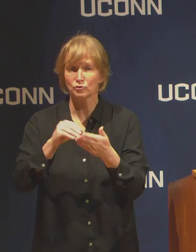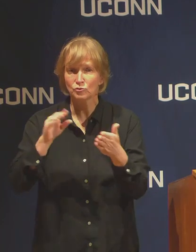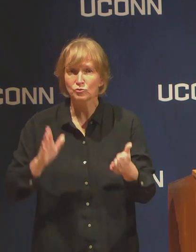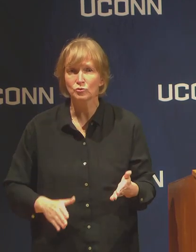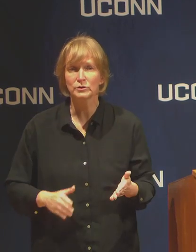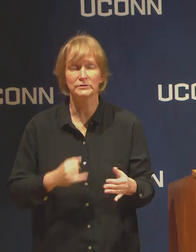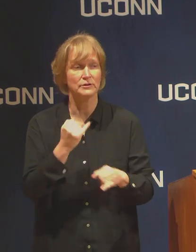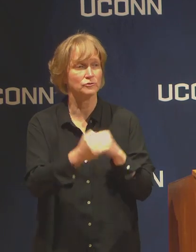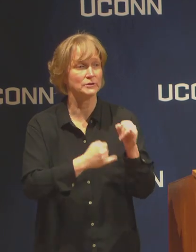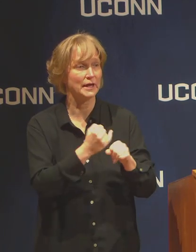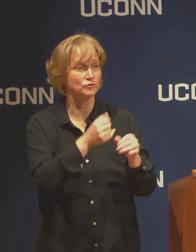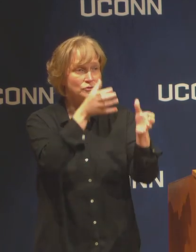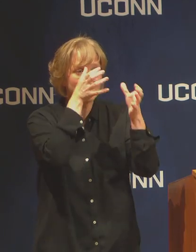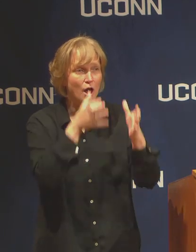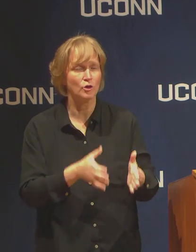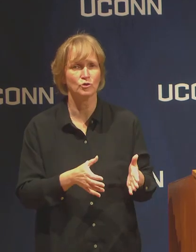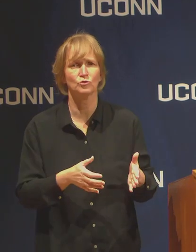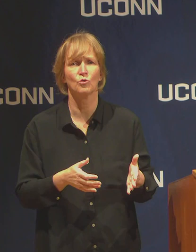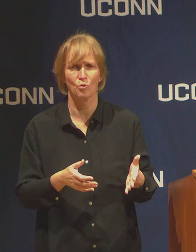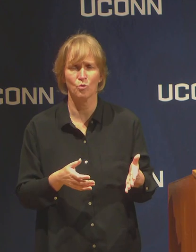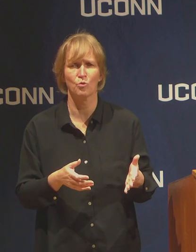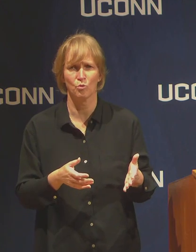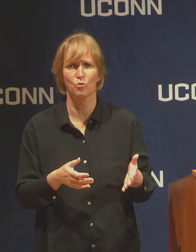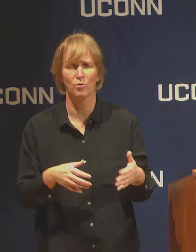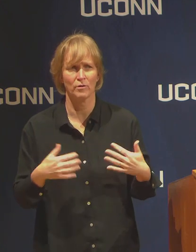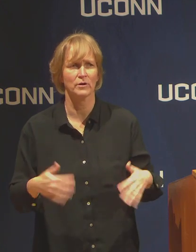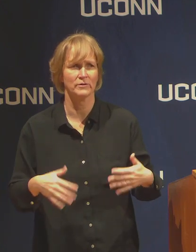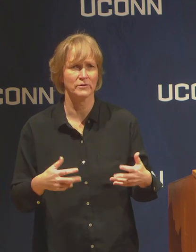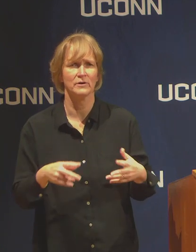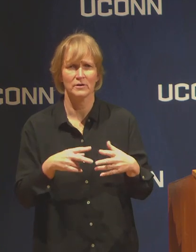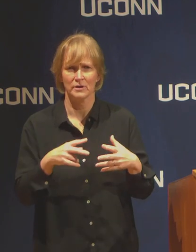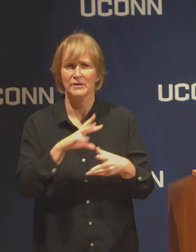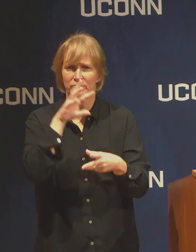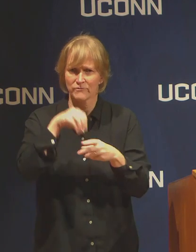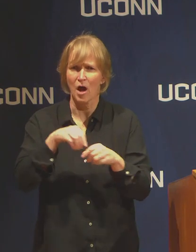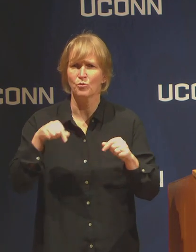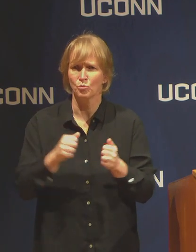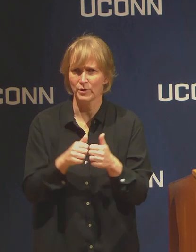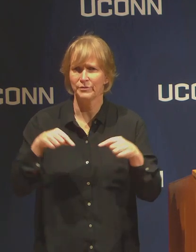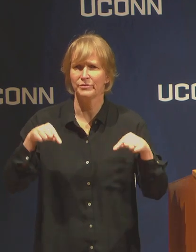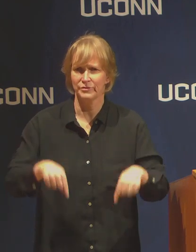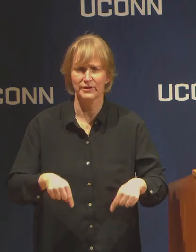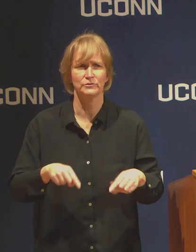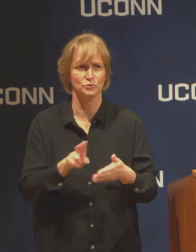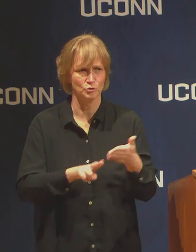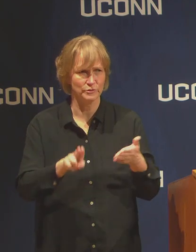are an integral part of higher education in America. Talent is very important.